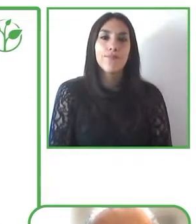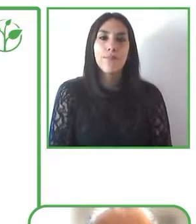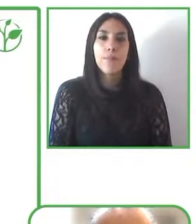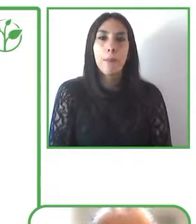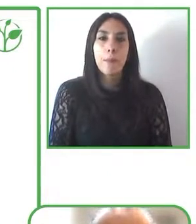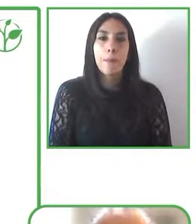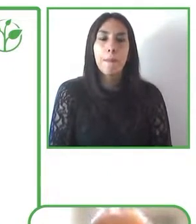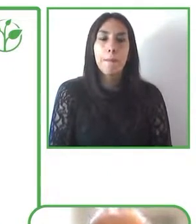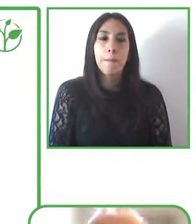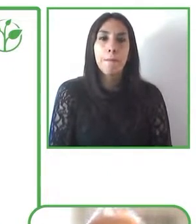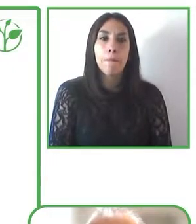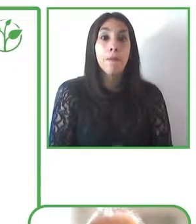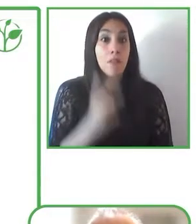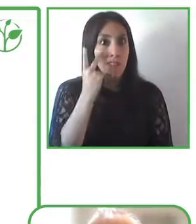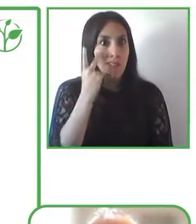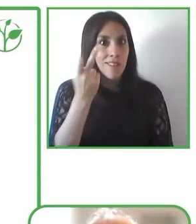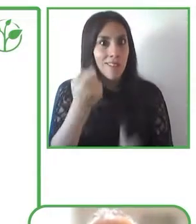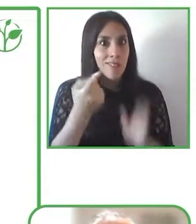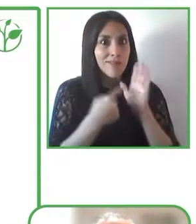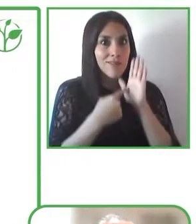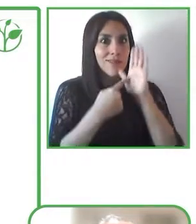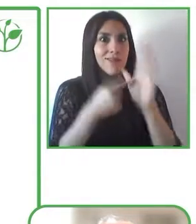This presentation Simón gave us in